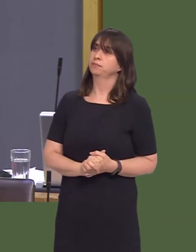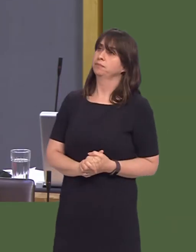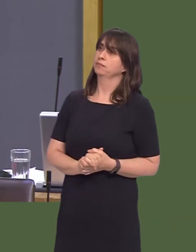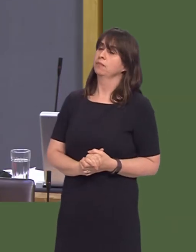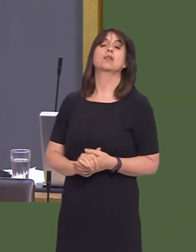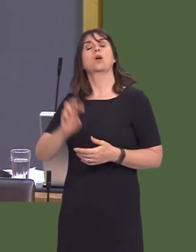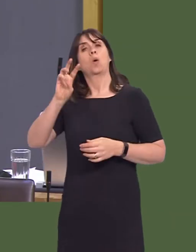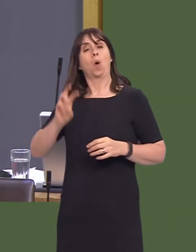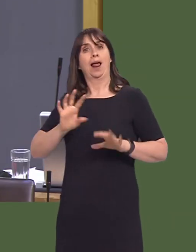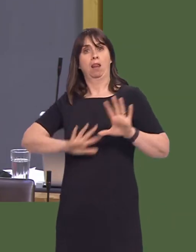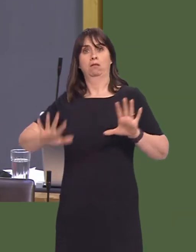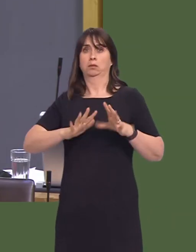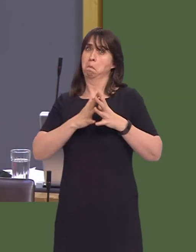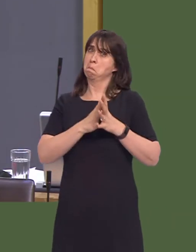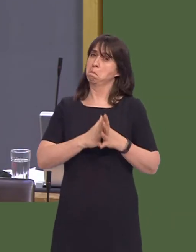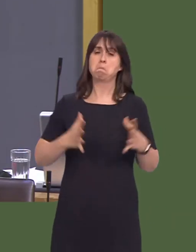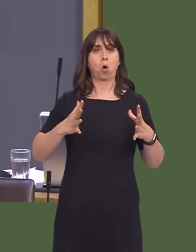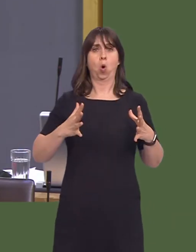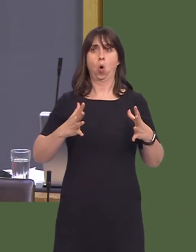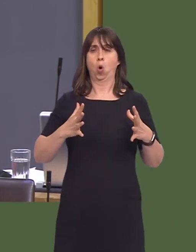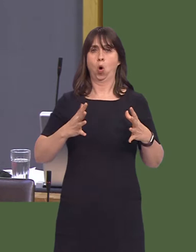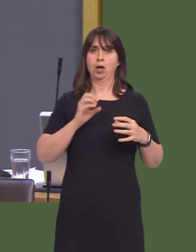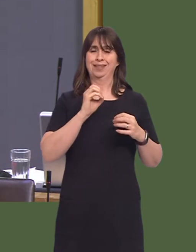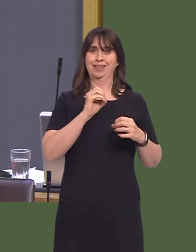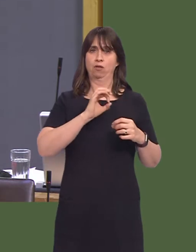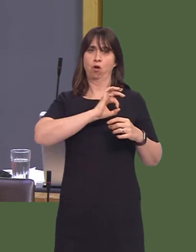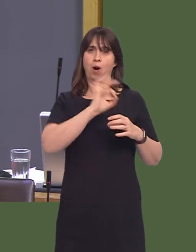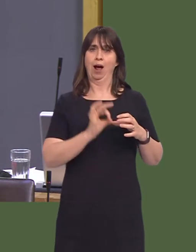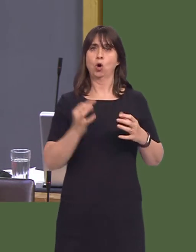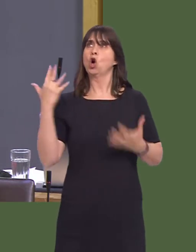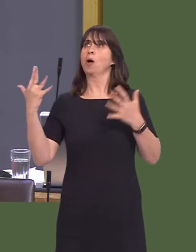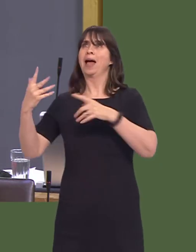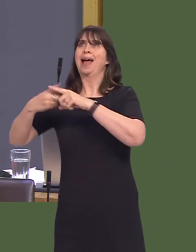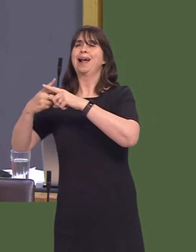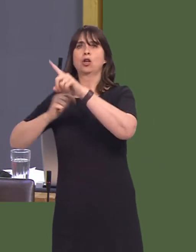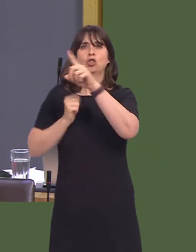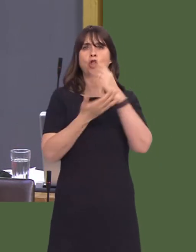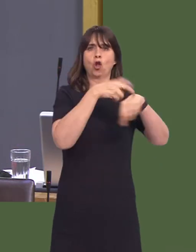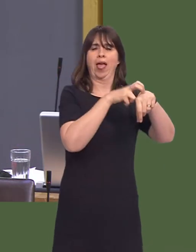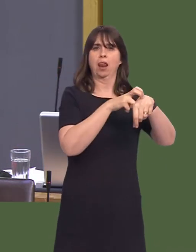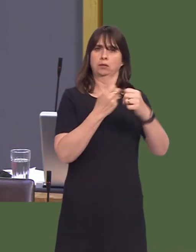in Wales are now employed on zero-hours contracts than any other UK nation. If I can put it